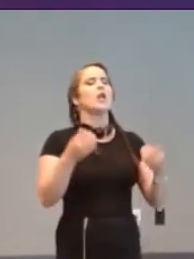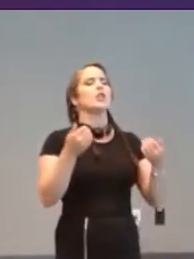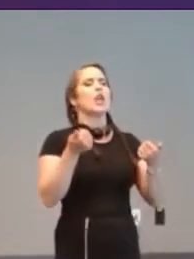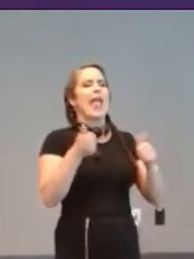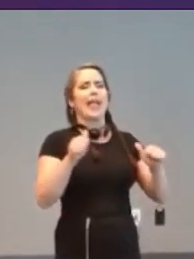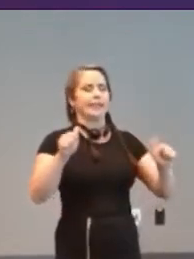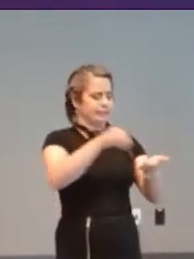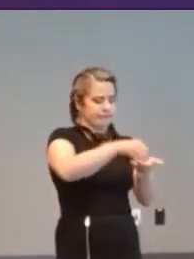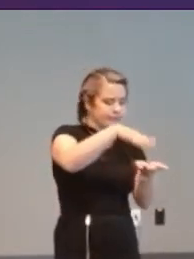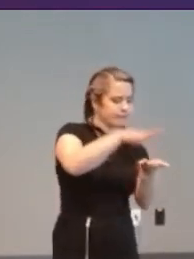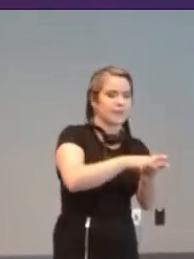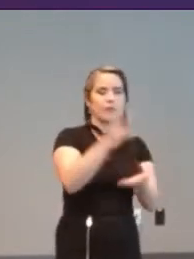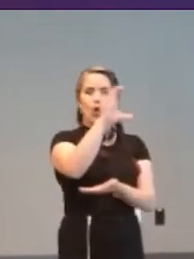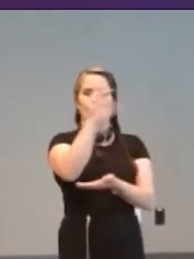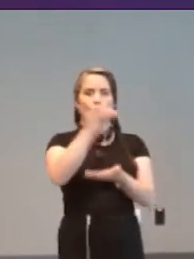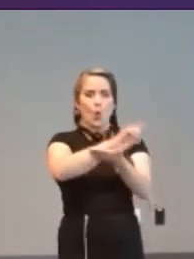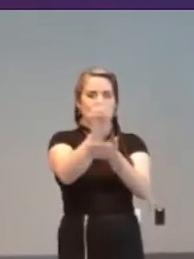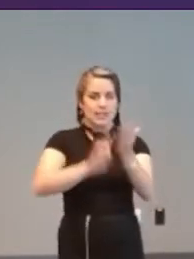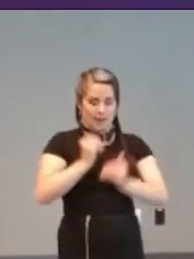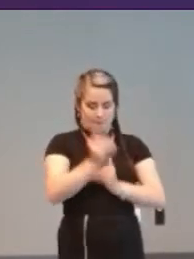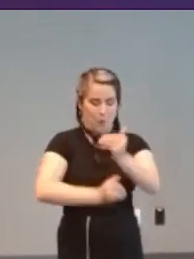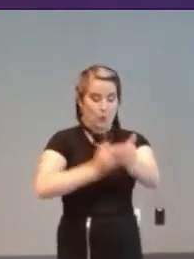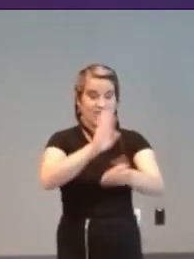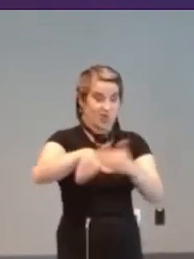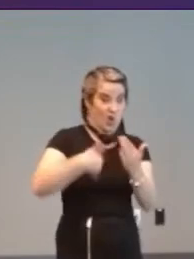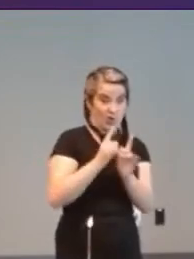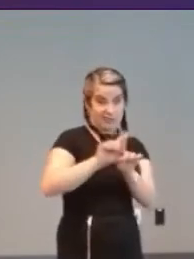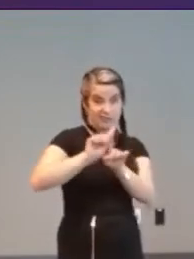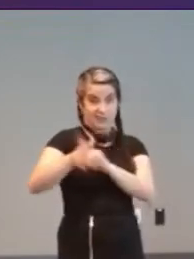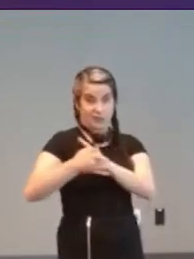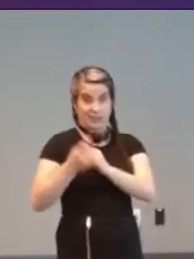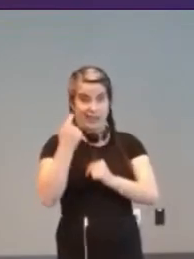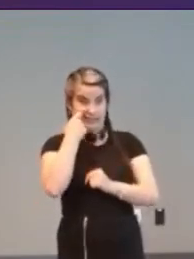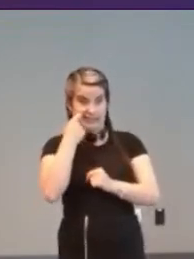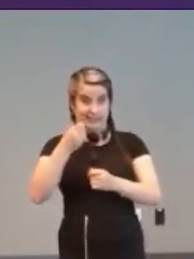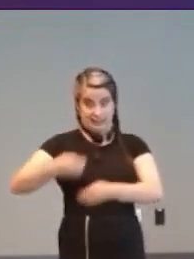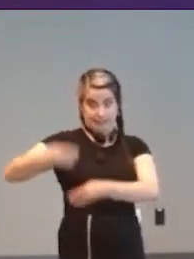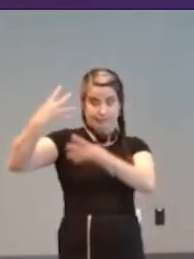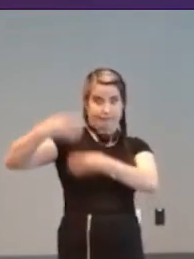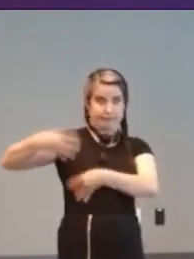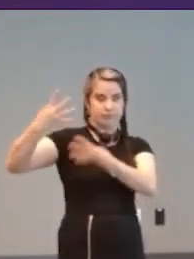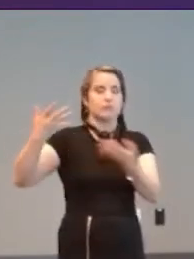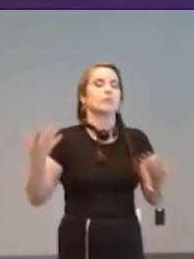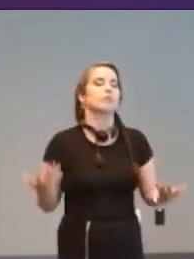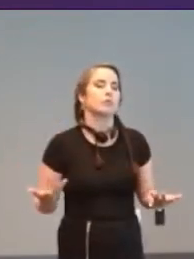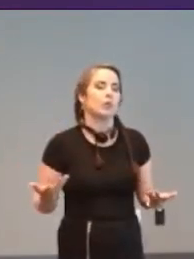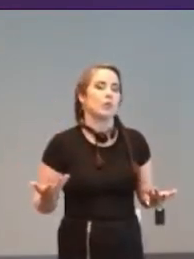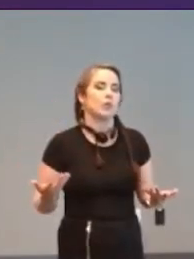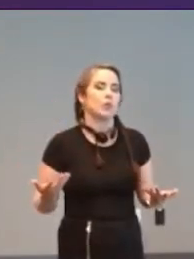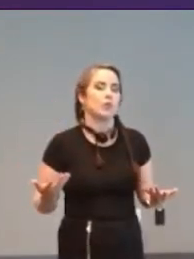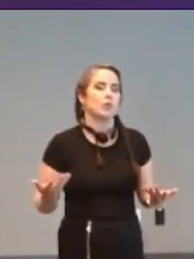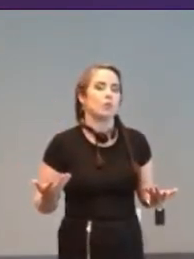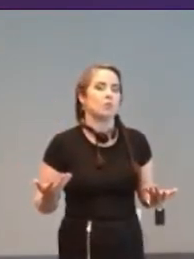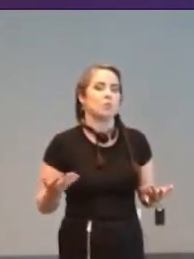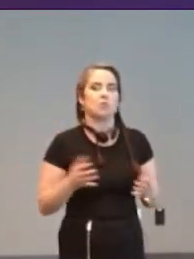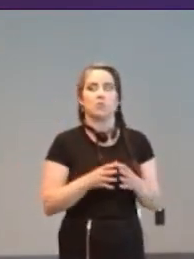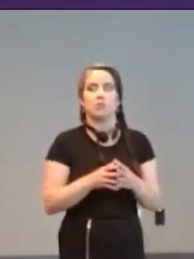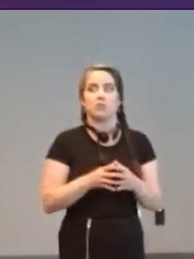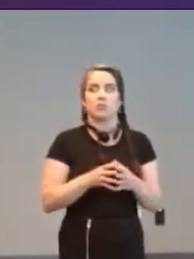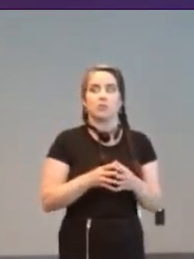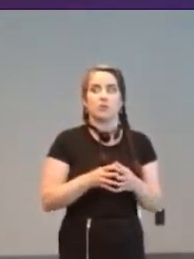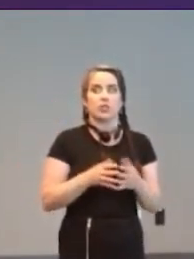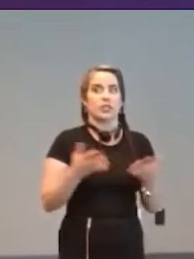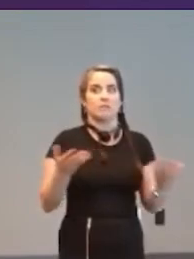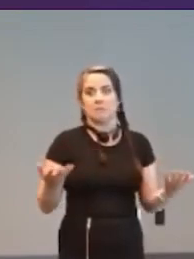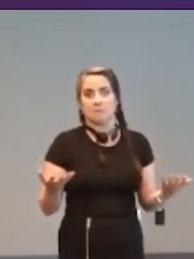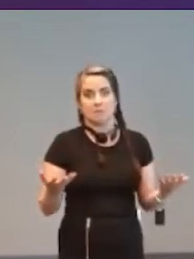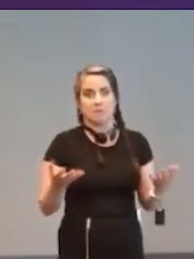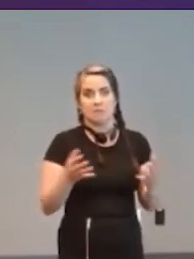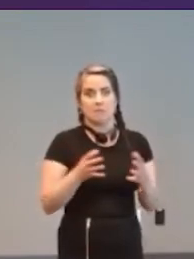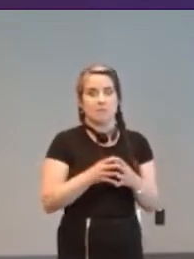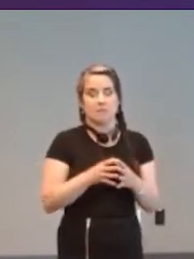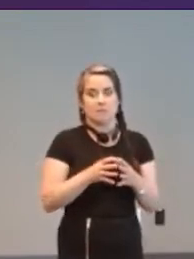all those technologies that you showed us or is it just like they try to develop a technology uh in